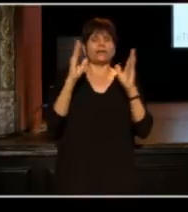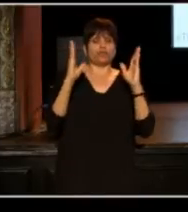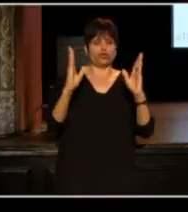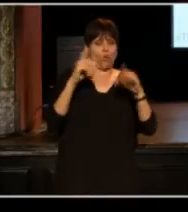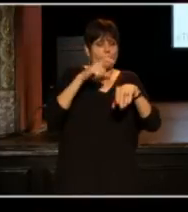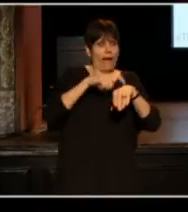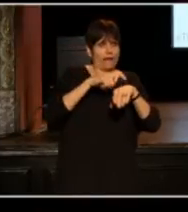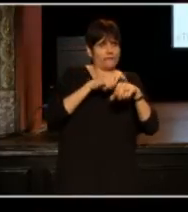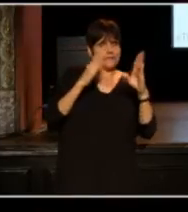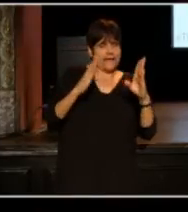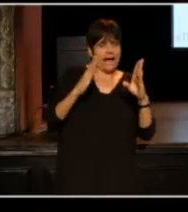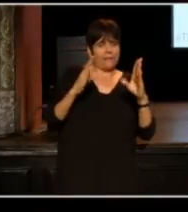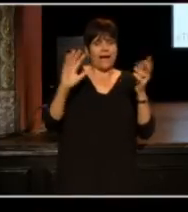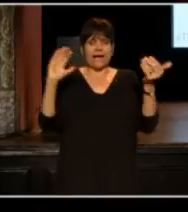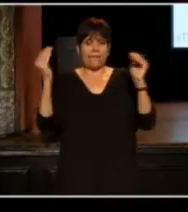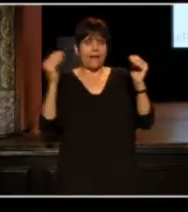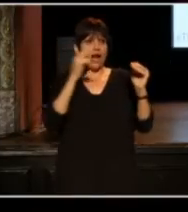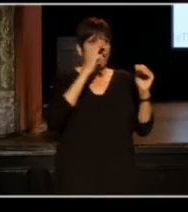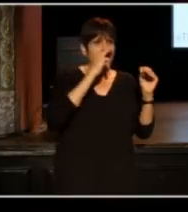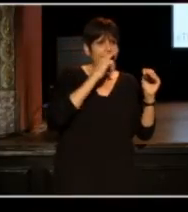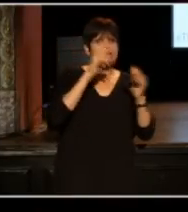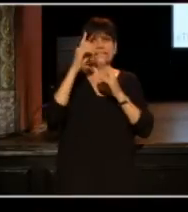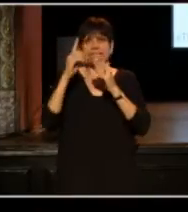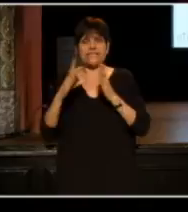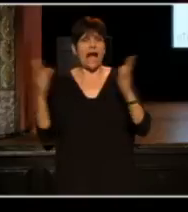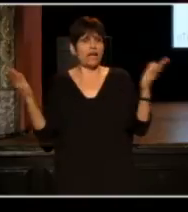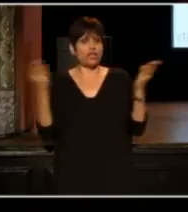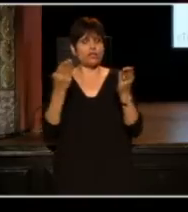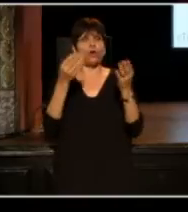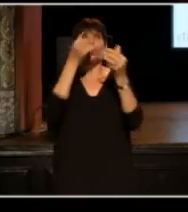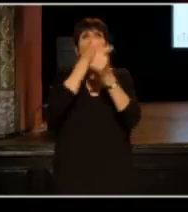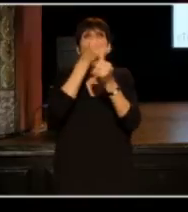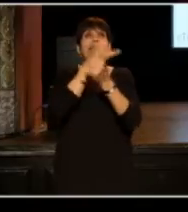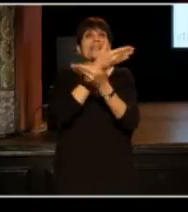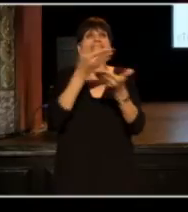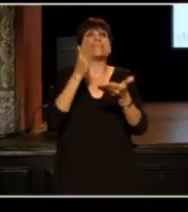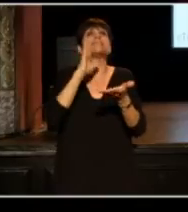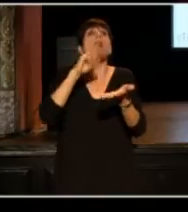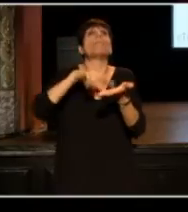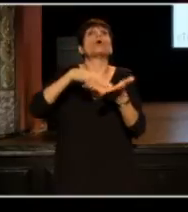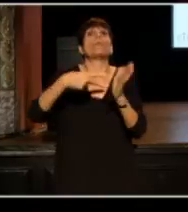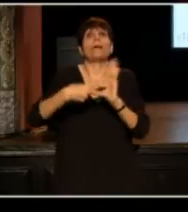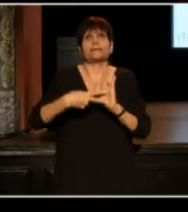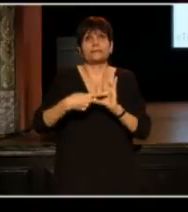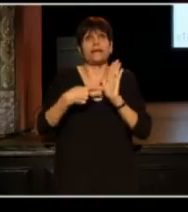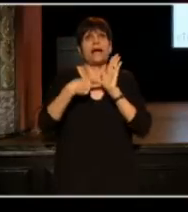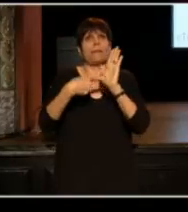We pair them with comedians, and also with designers, to make ridiculous things on purpose then put them on stage,